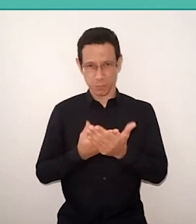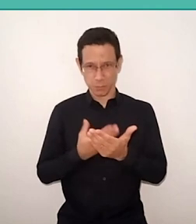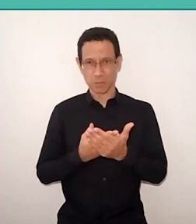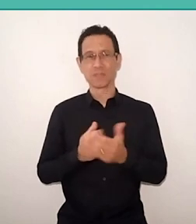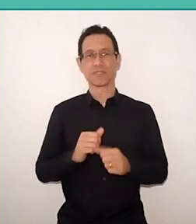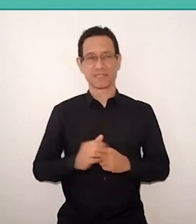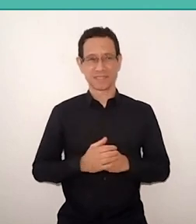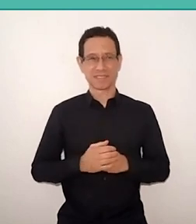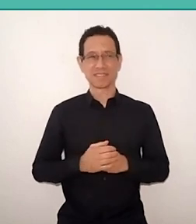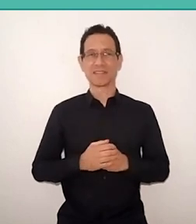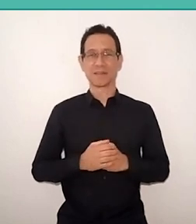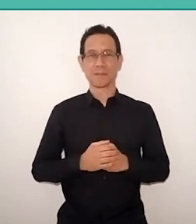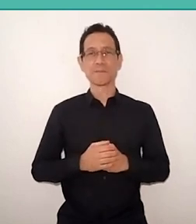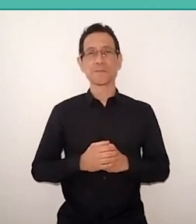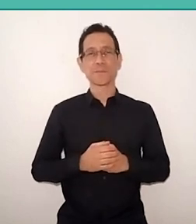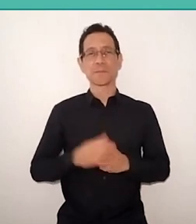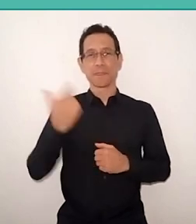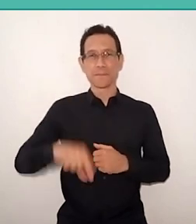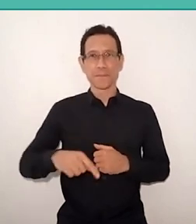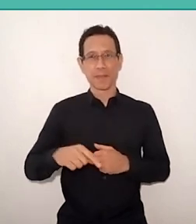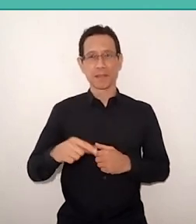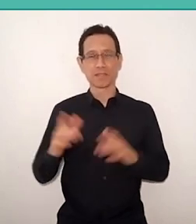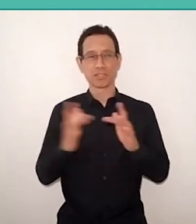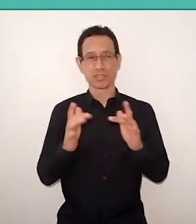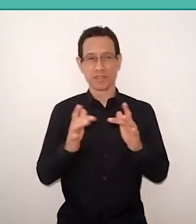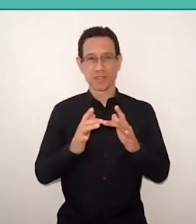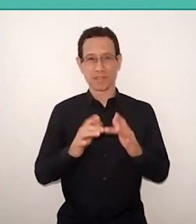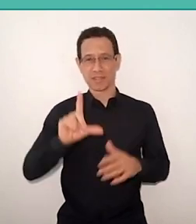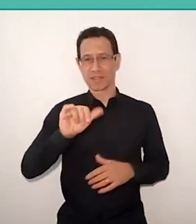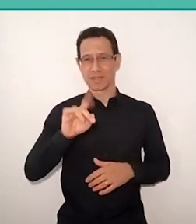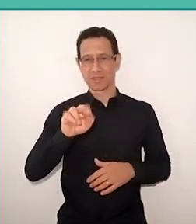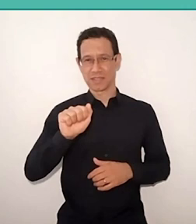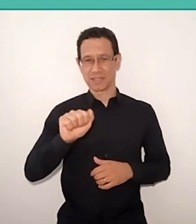co-manager of the LiteraSampa Network, trainer of young reading mediators,